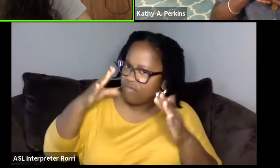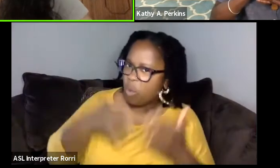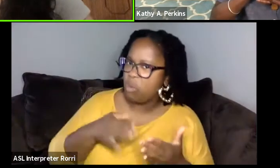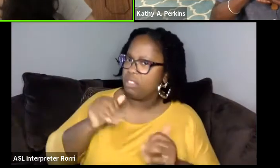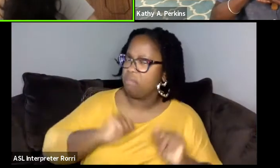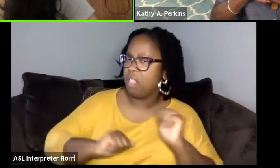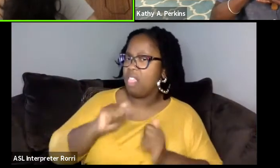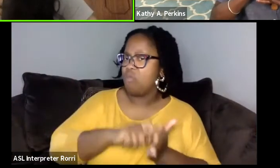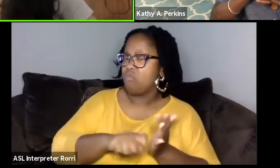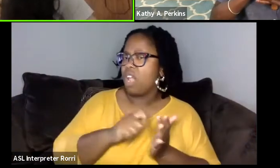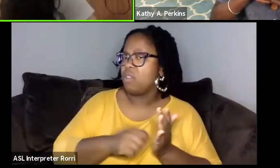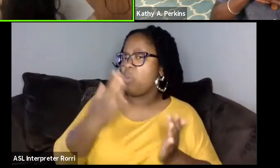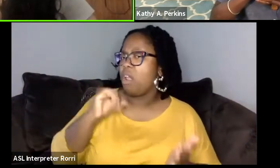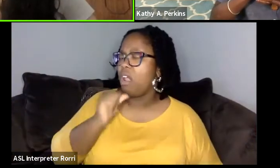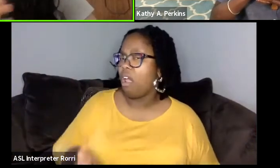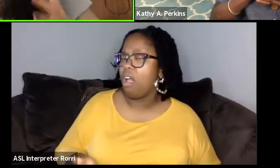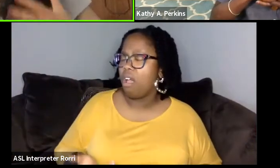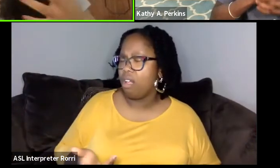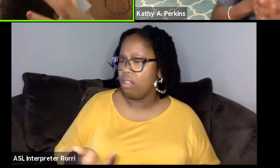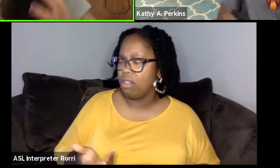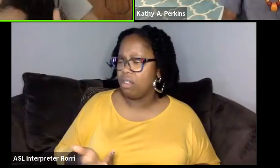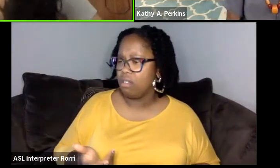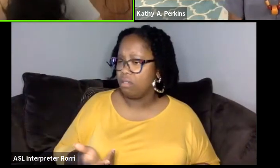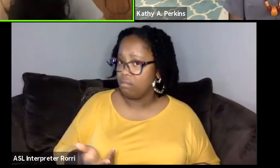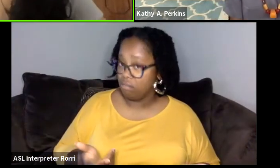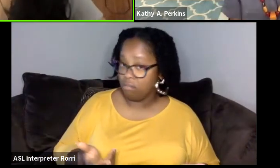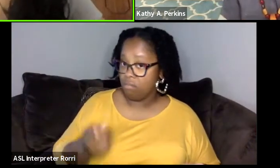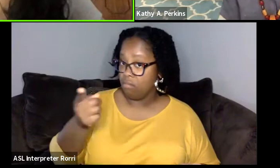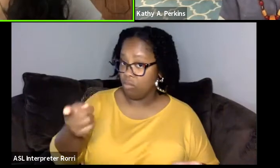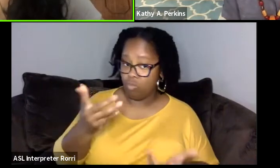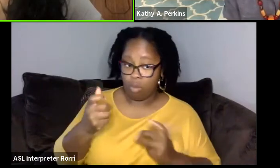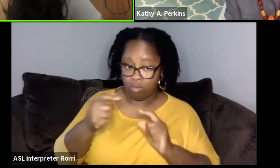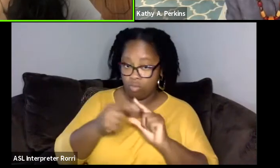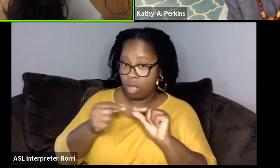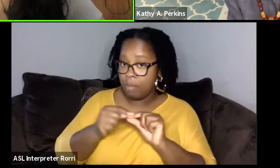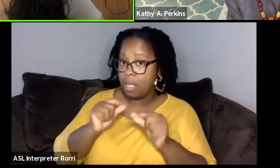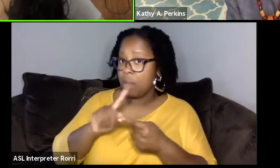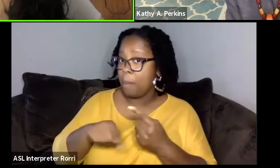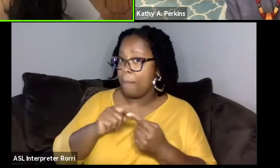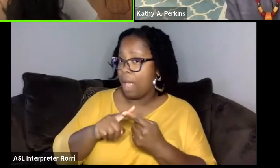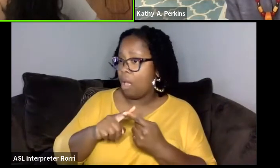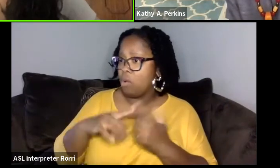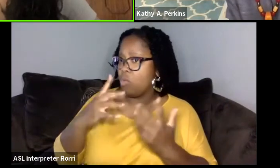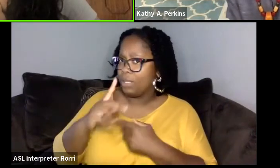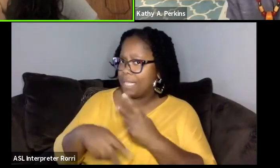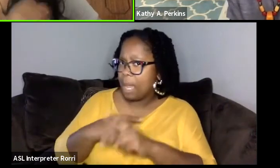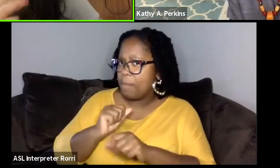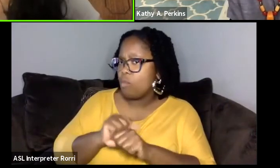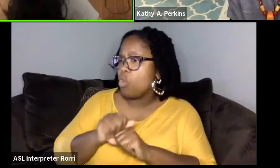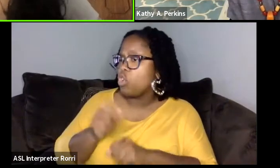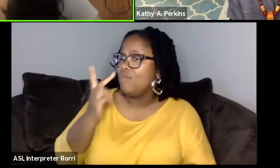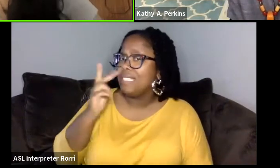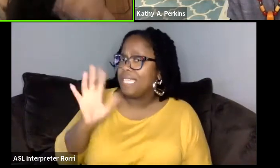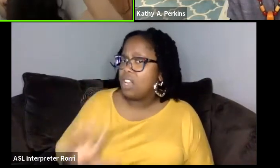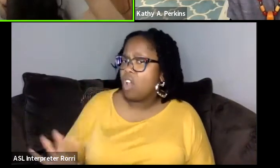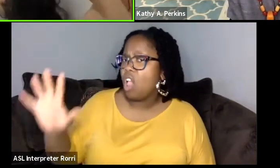Do you have anything to say about the nature of the work that you've seen across the continent and it's relevant to what